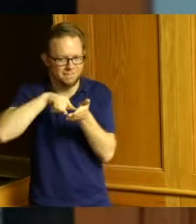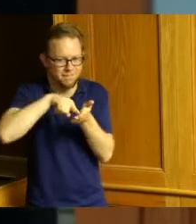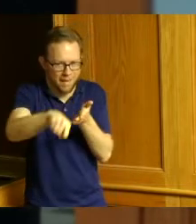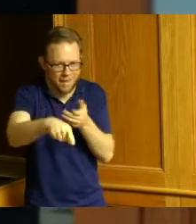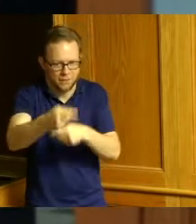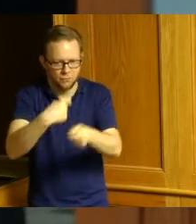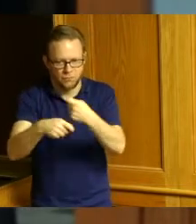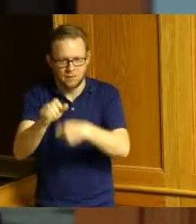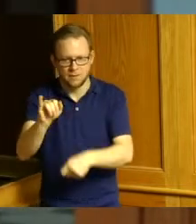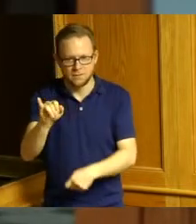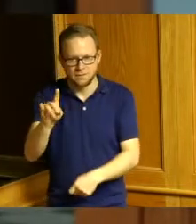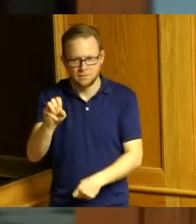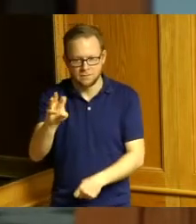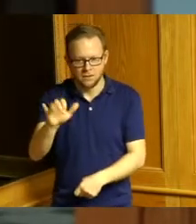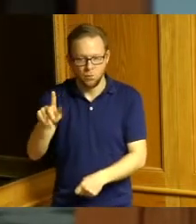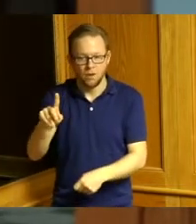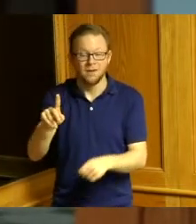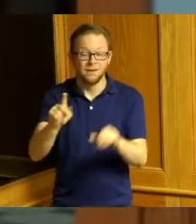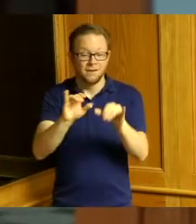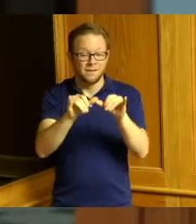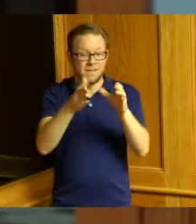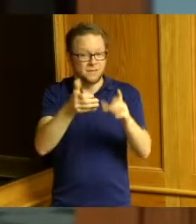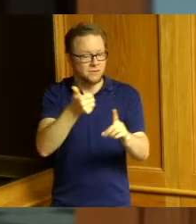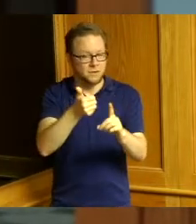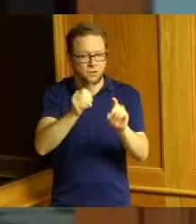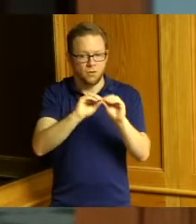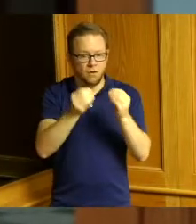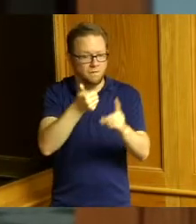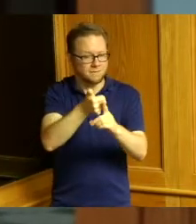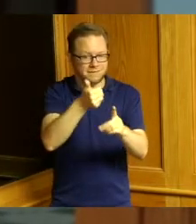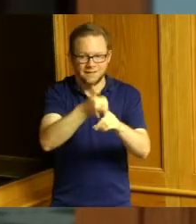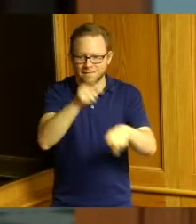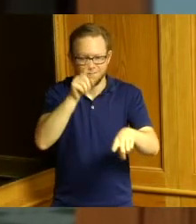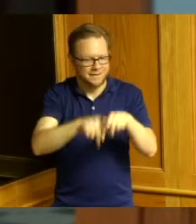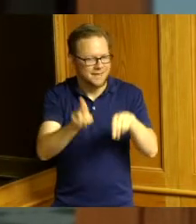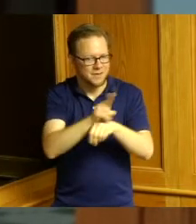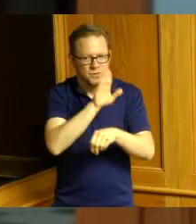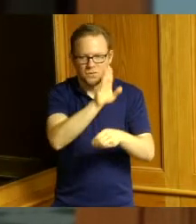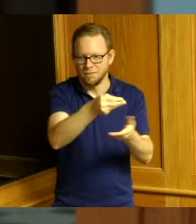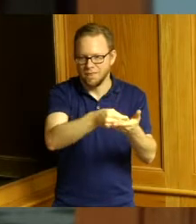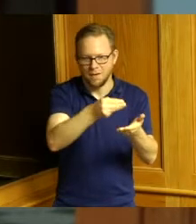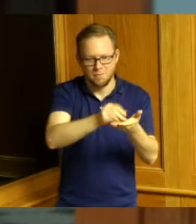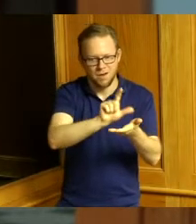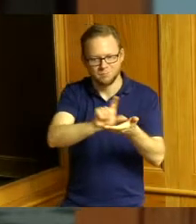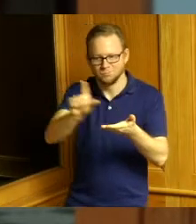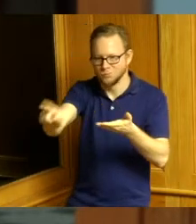restricted funds to do sidewalks so the sidewalks along county roads are the responsibility of the